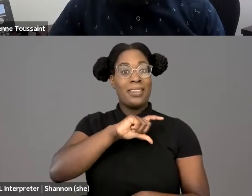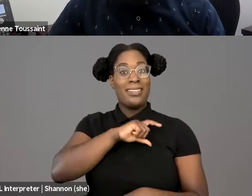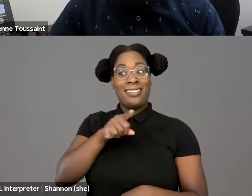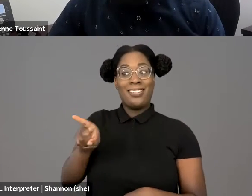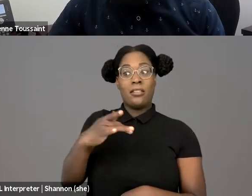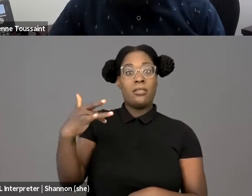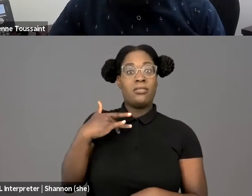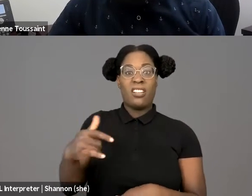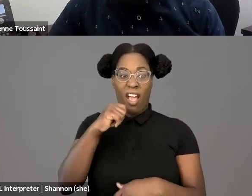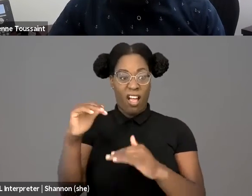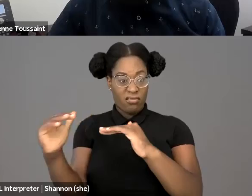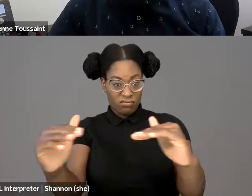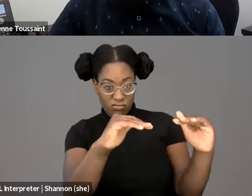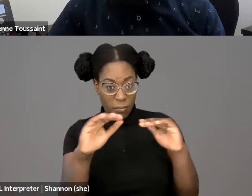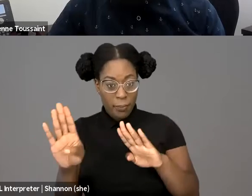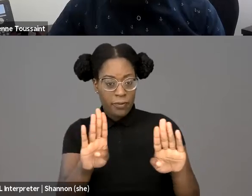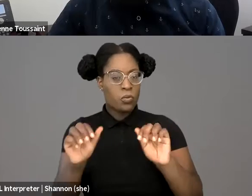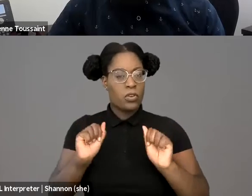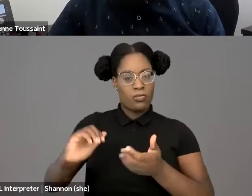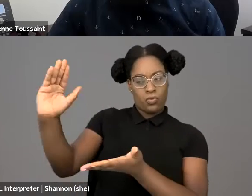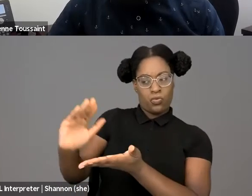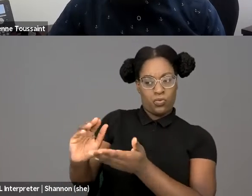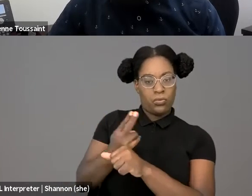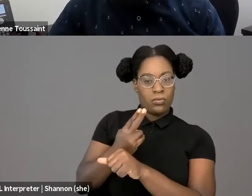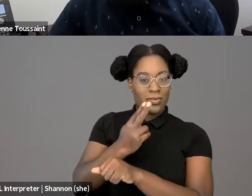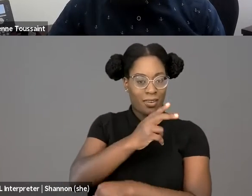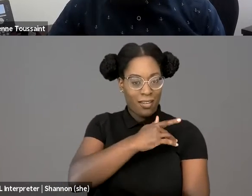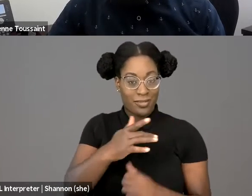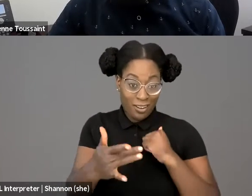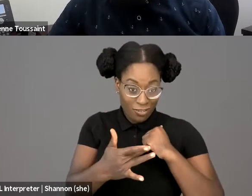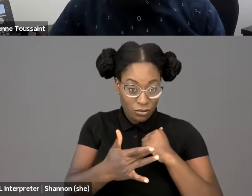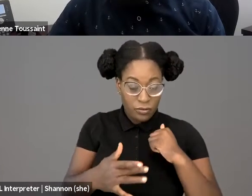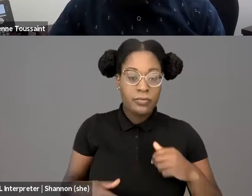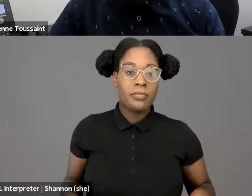on unjustified police violence, especially, as it impacts Black and Brown communities.